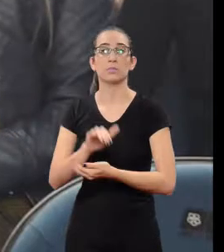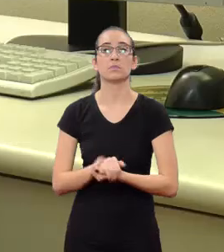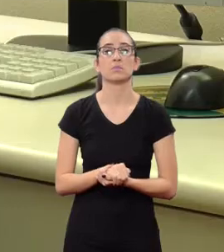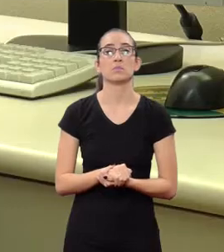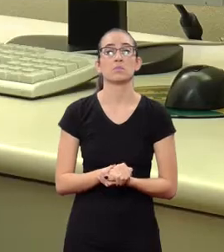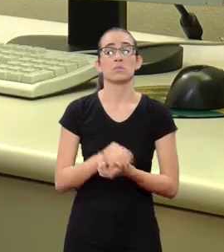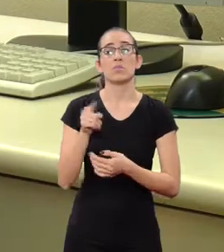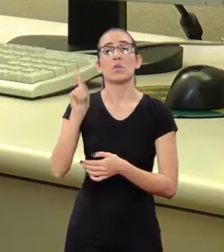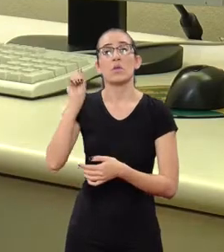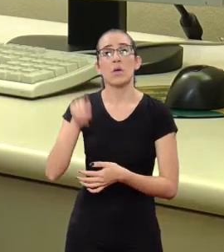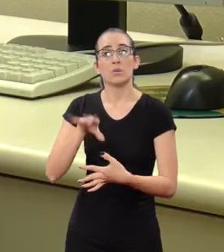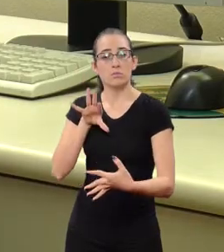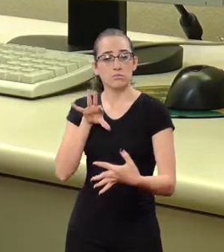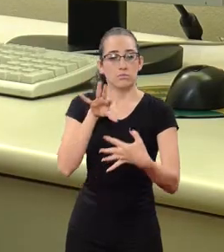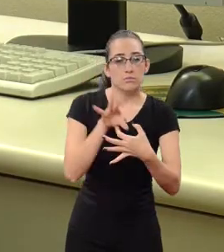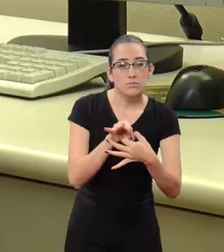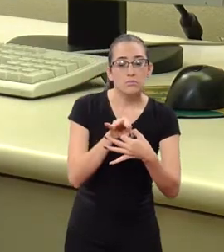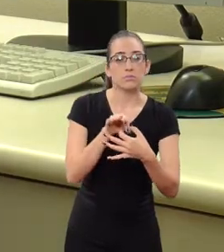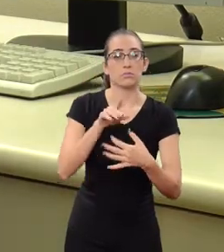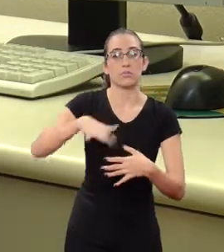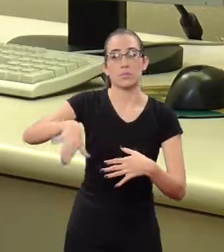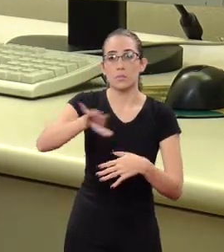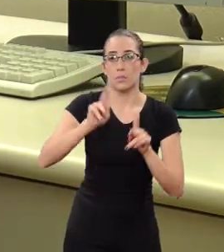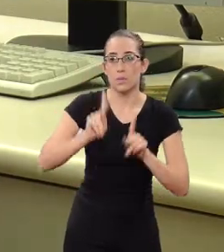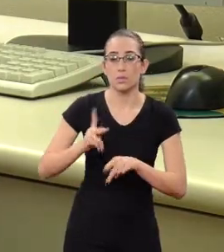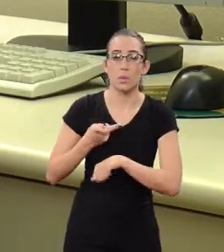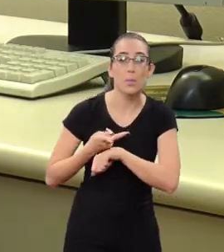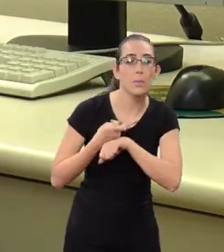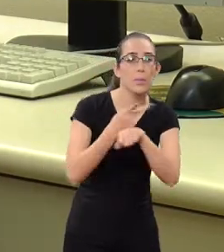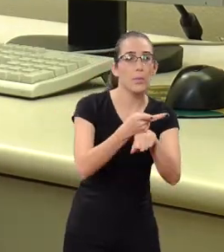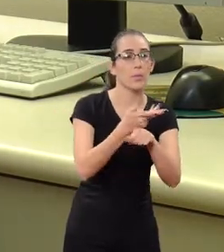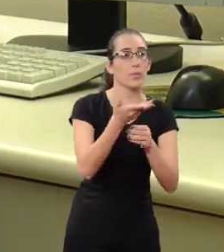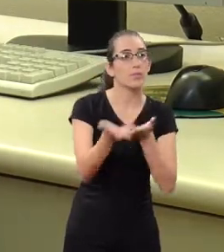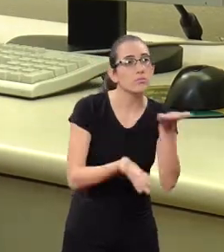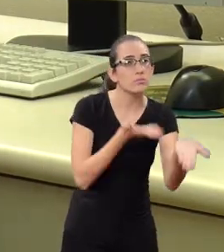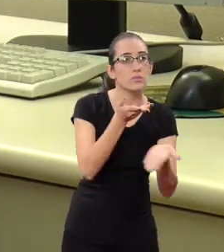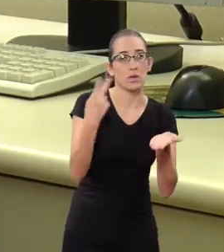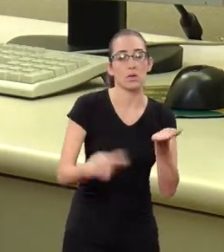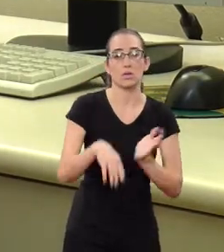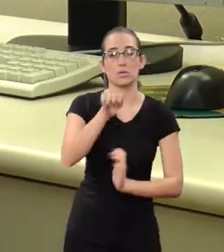This happens directly with the assisted people who look for legal assistance